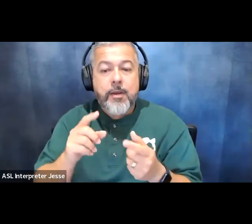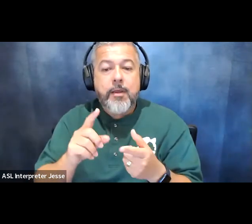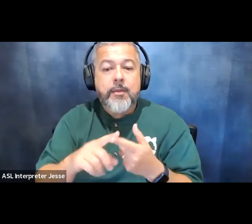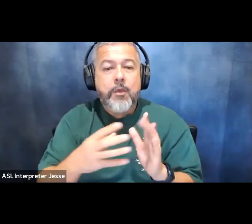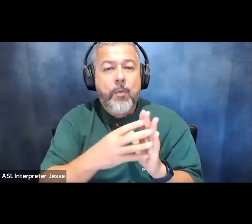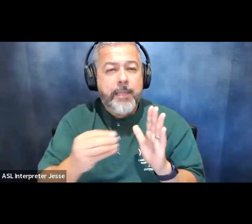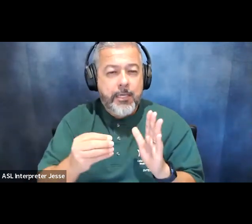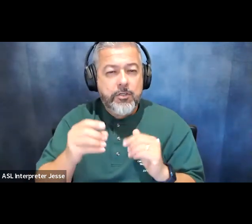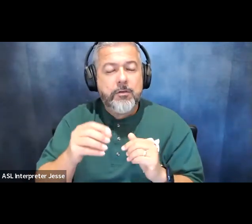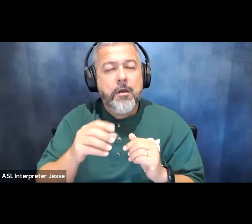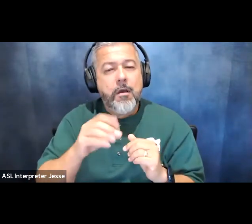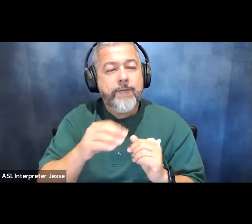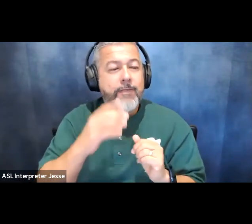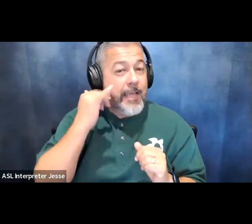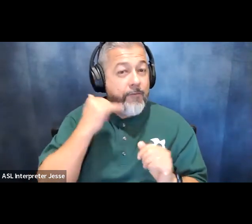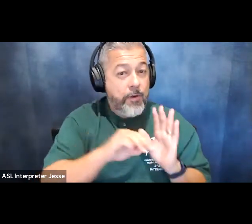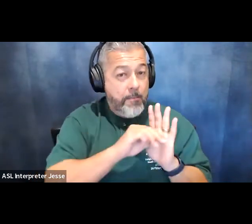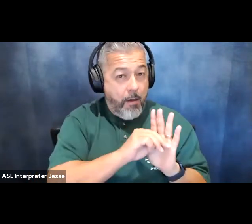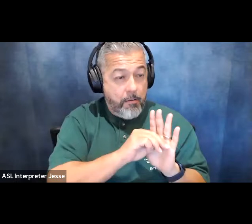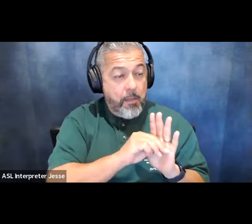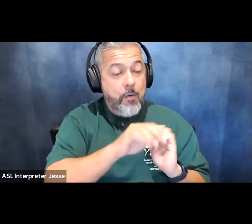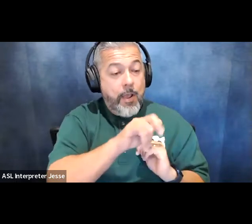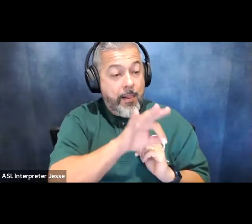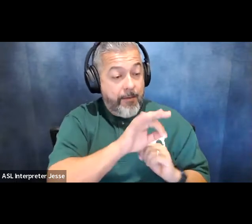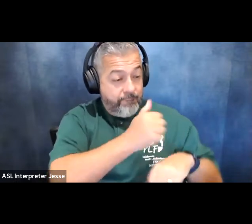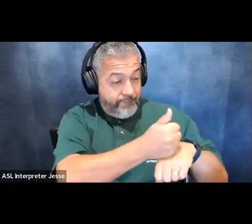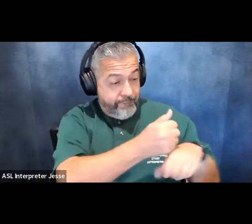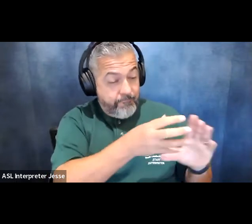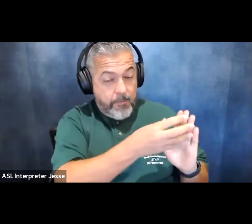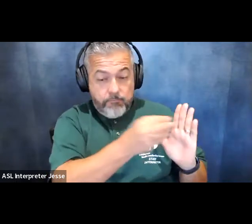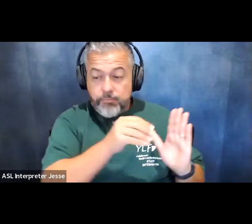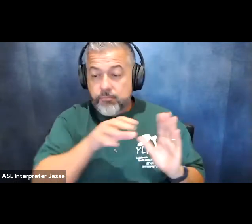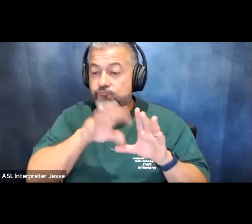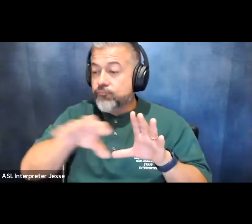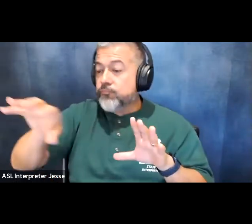california model youth leadership forum for students with disabilities or ylf i know that